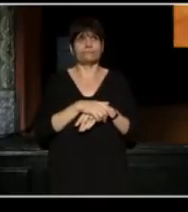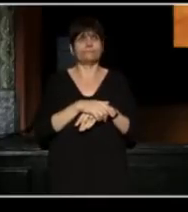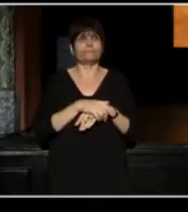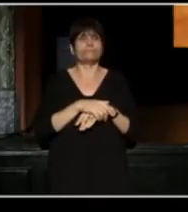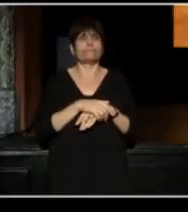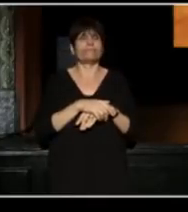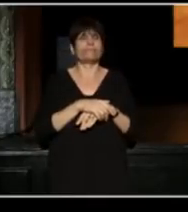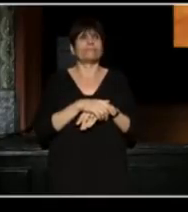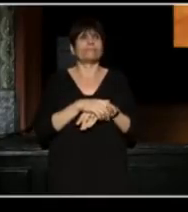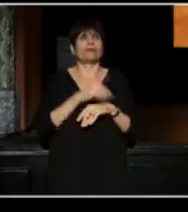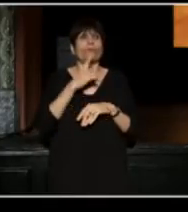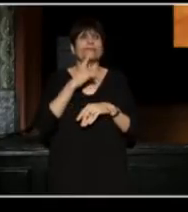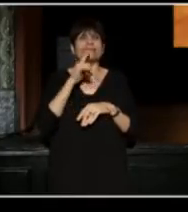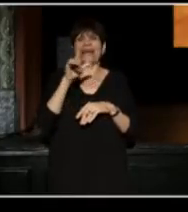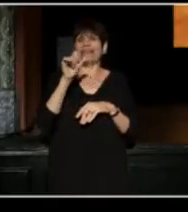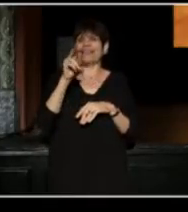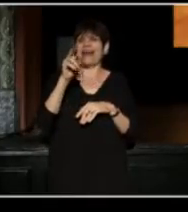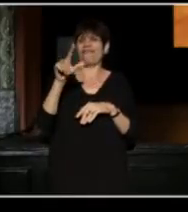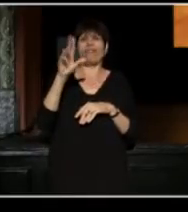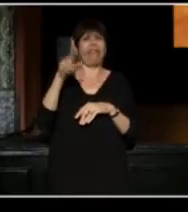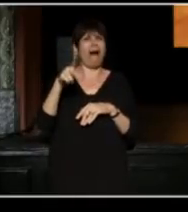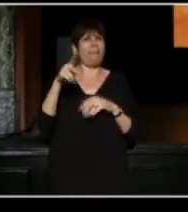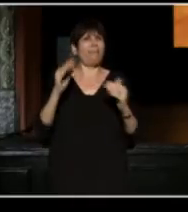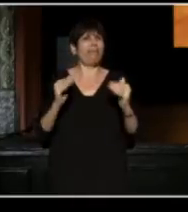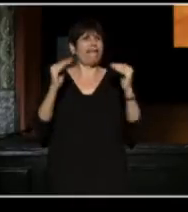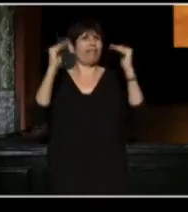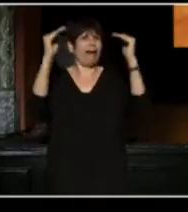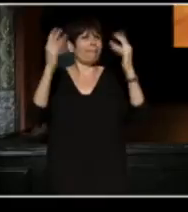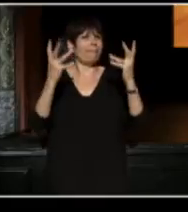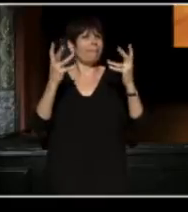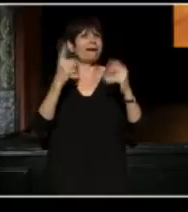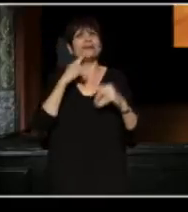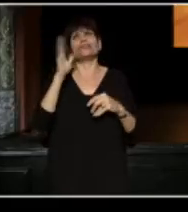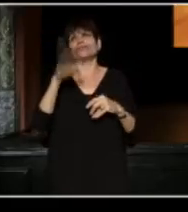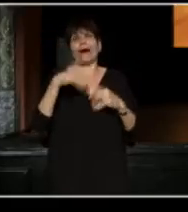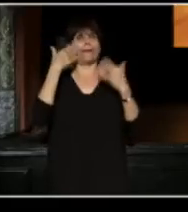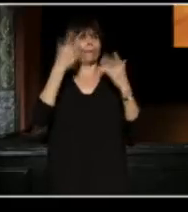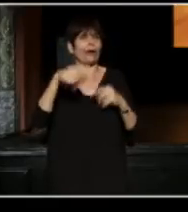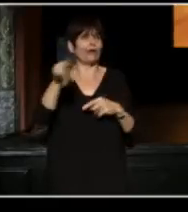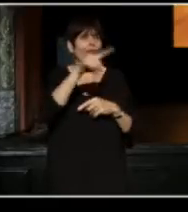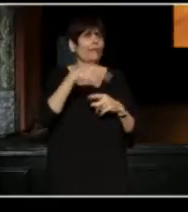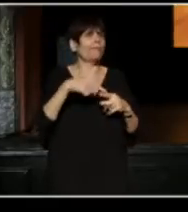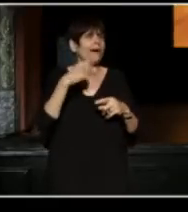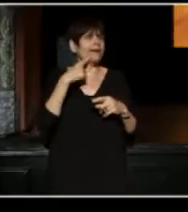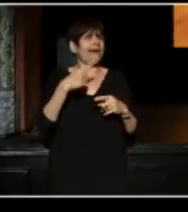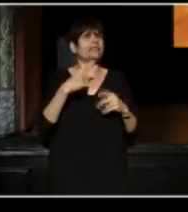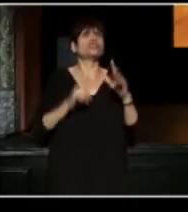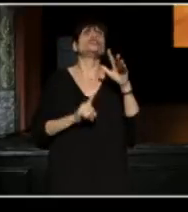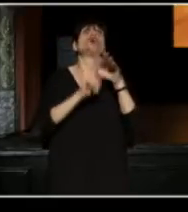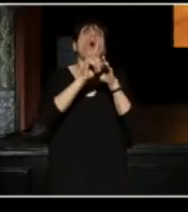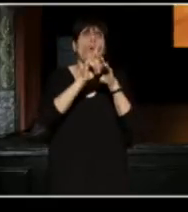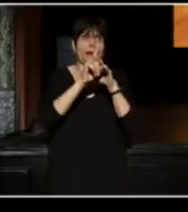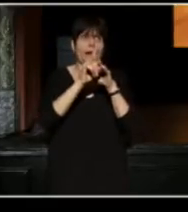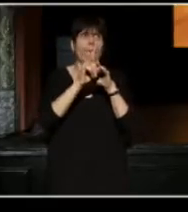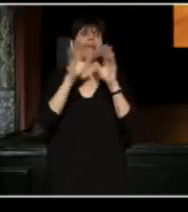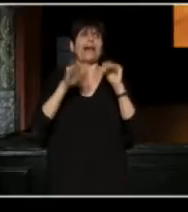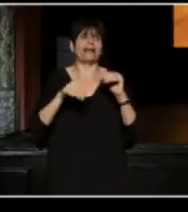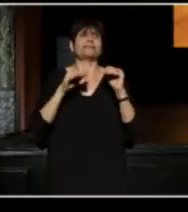When we say level up, over the course of these few days, I don't know about you guys, but I contend that showing up is the level up.